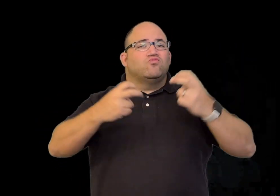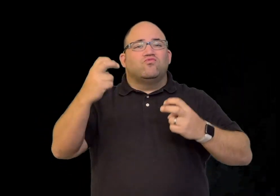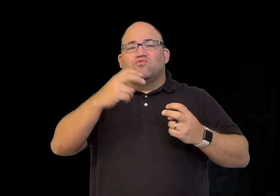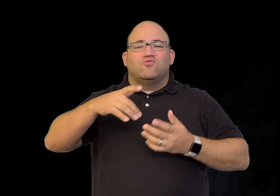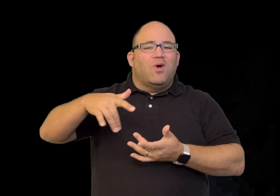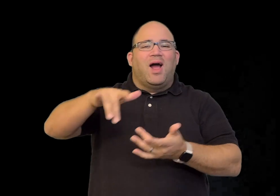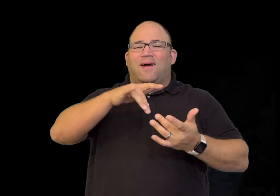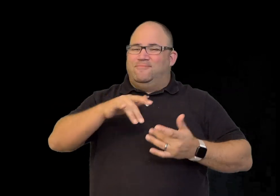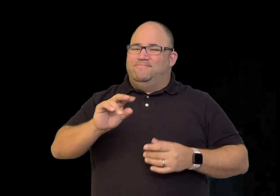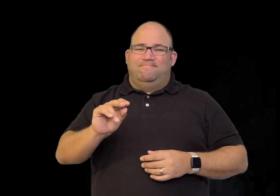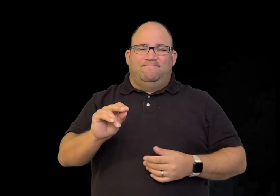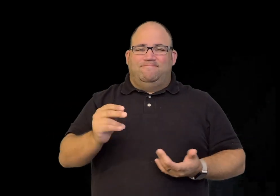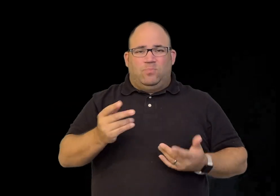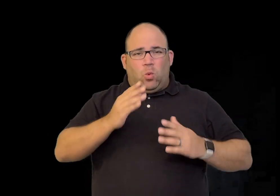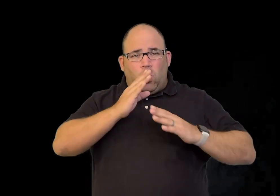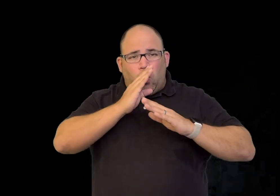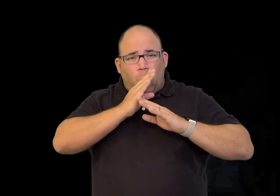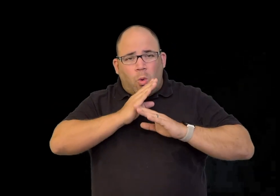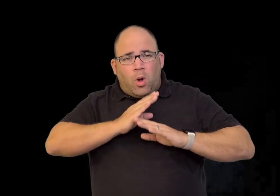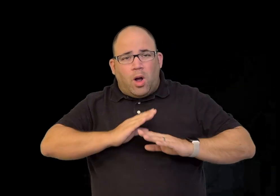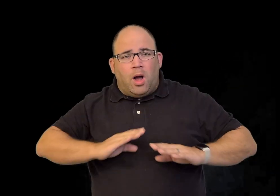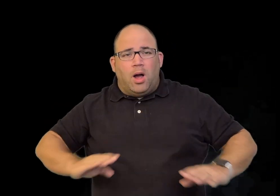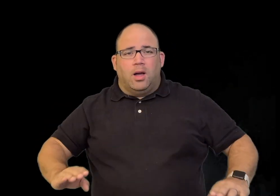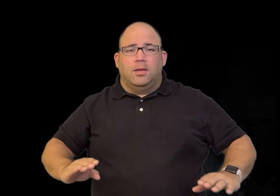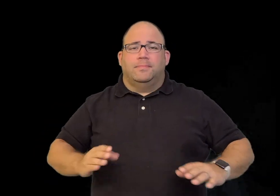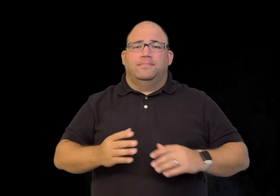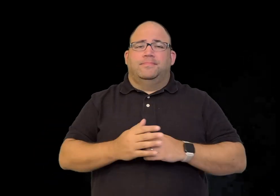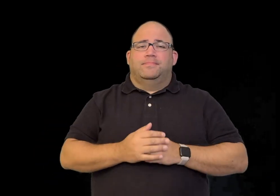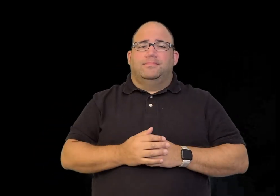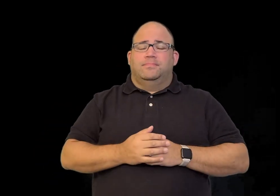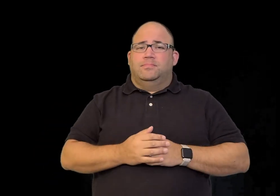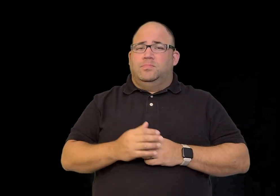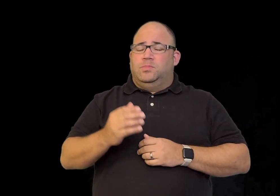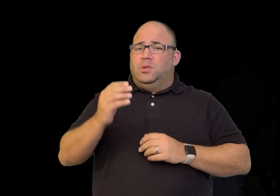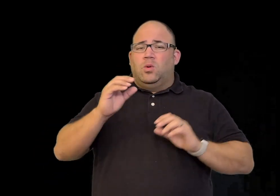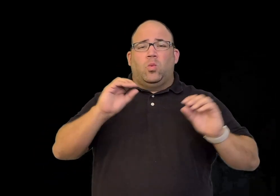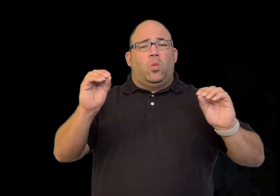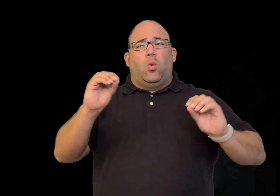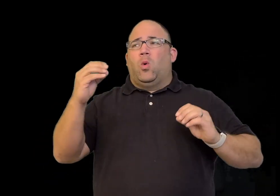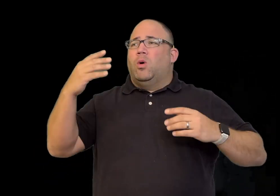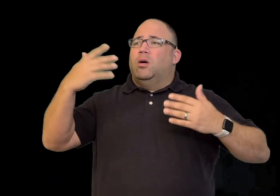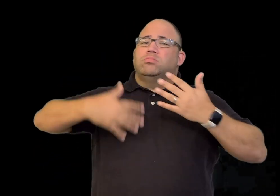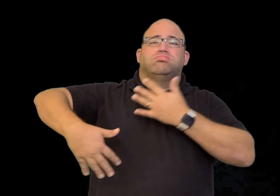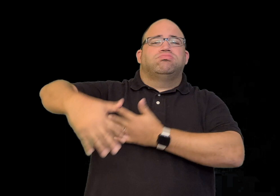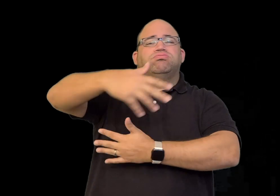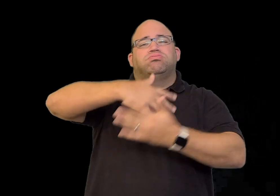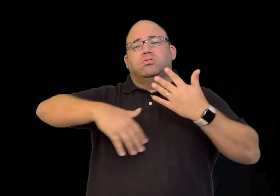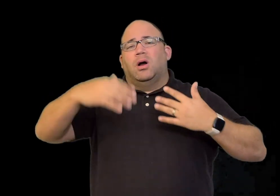And it's isolation from other towns, there was no flow of outsiders.